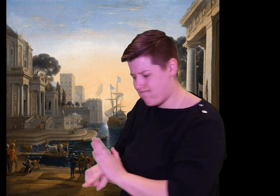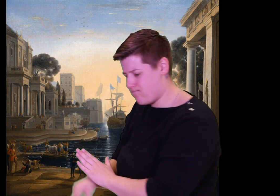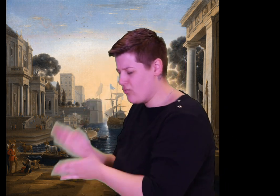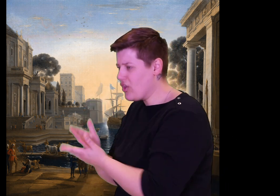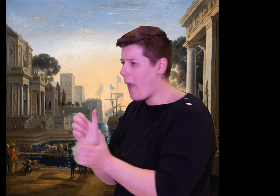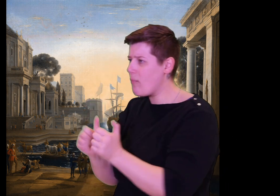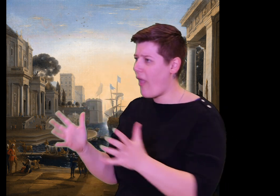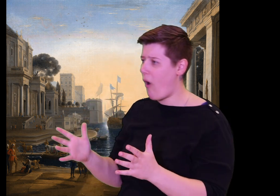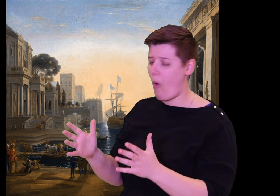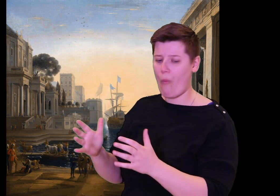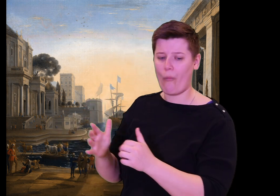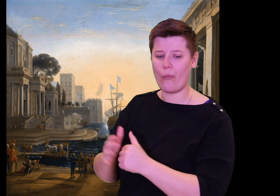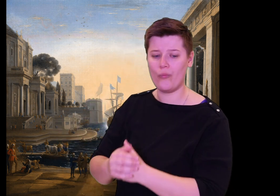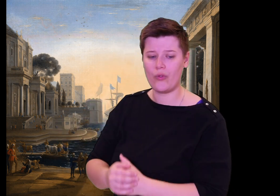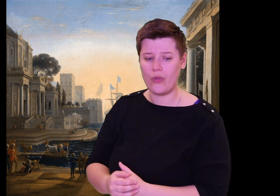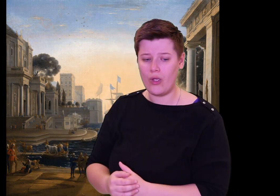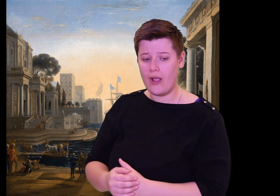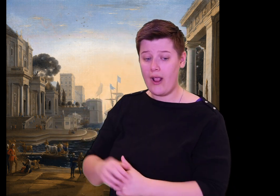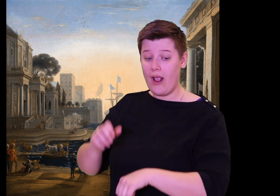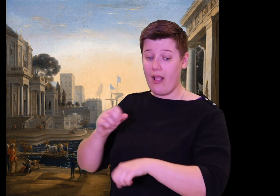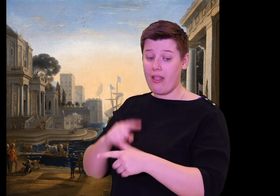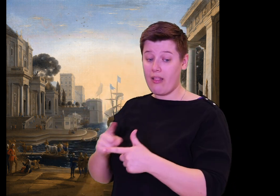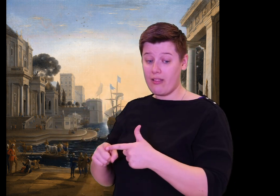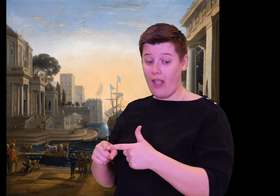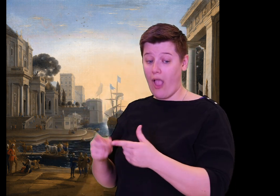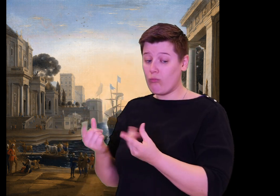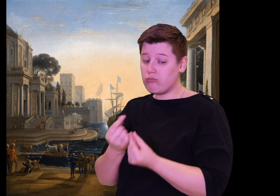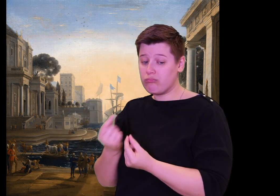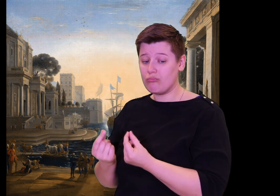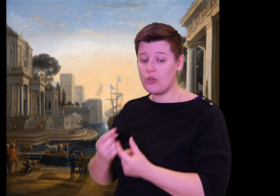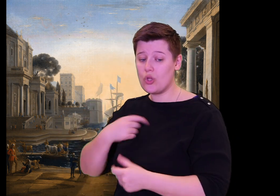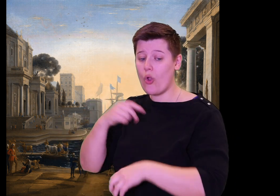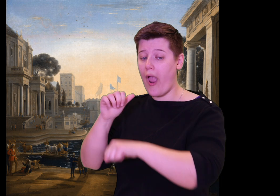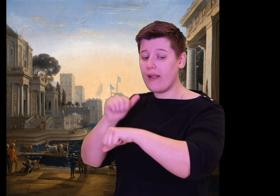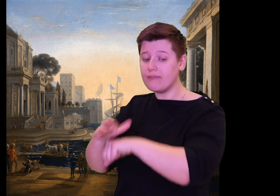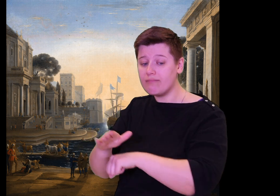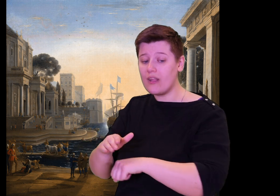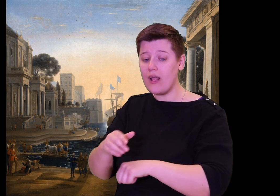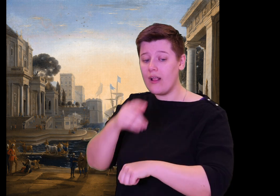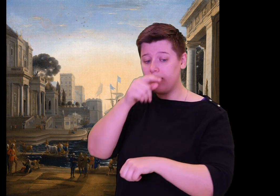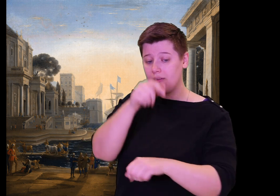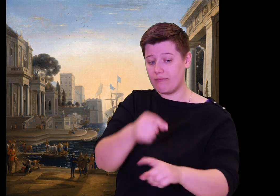There she found the lordly suitors sitting on hides.